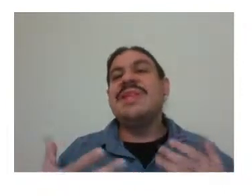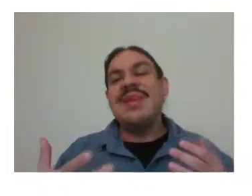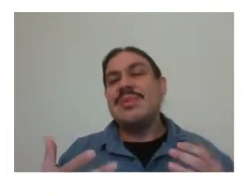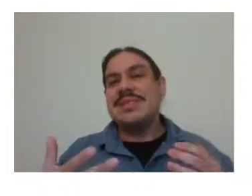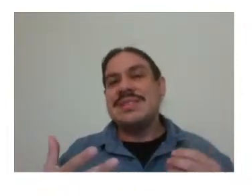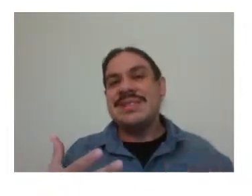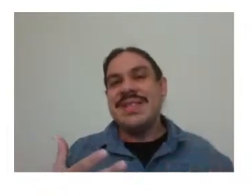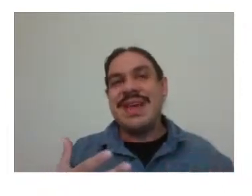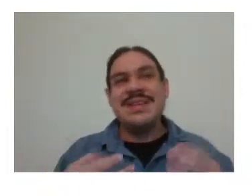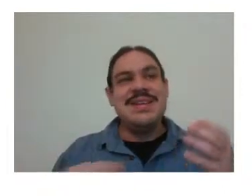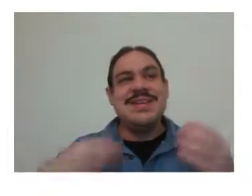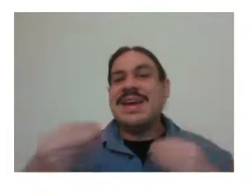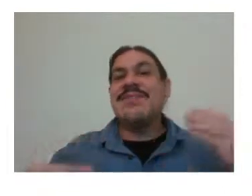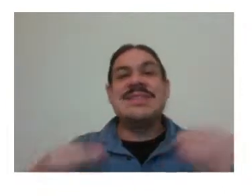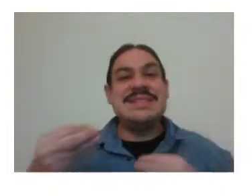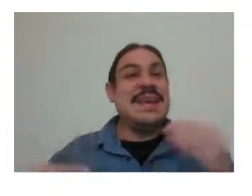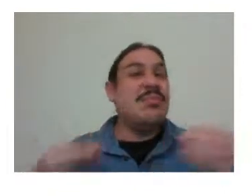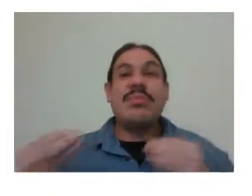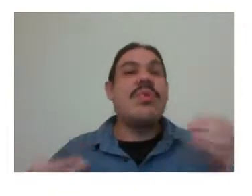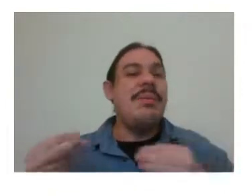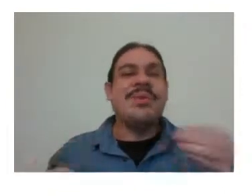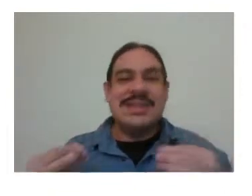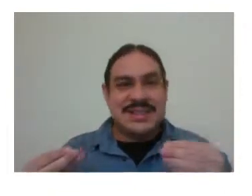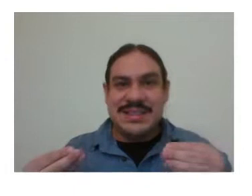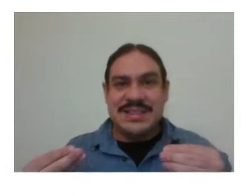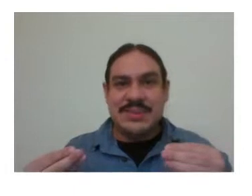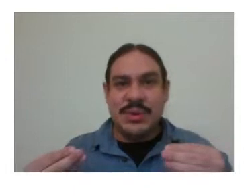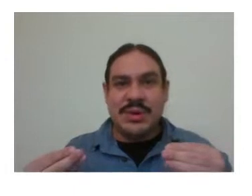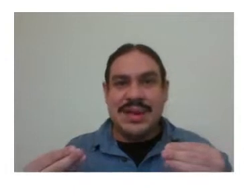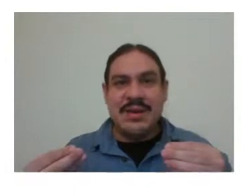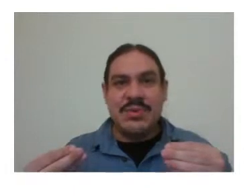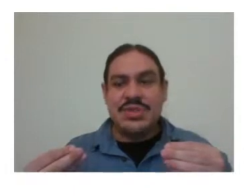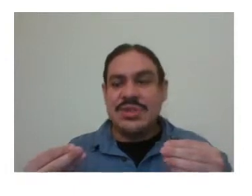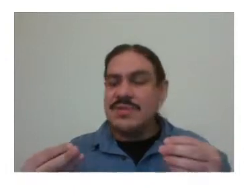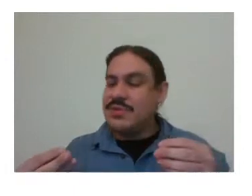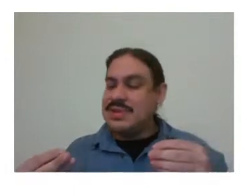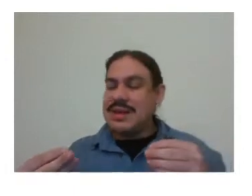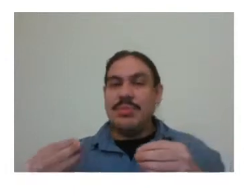languages in that they have the same properties as spoken language. For example,